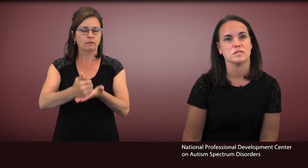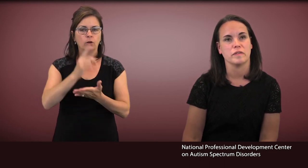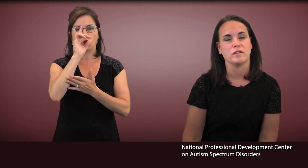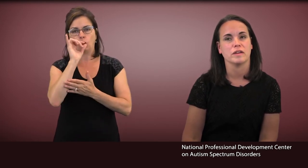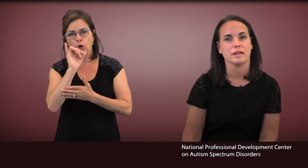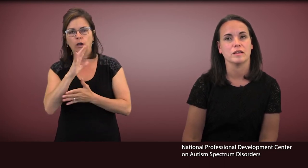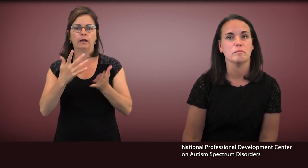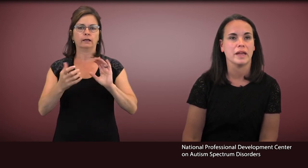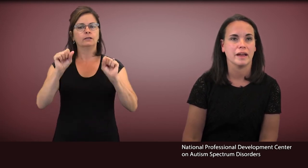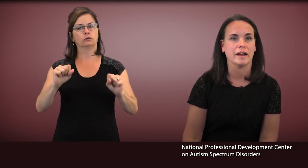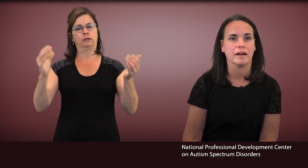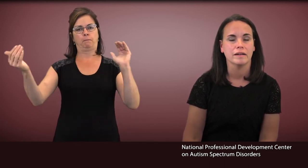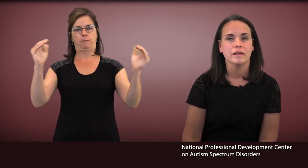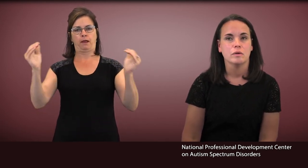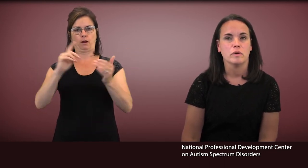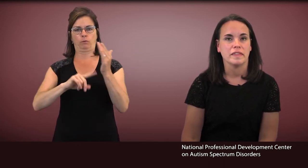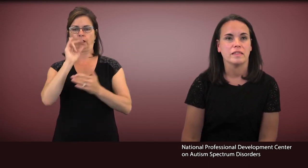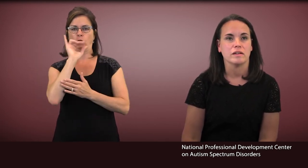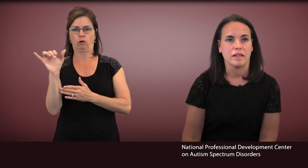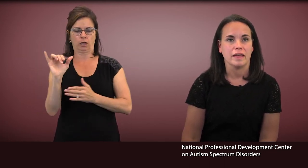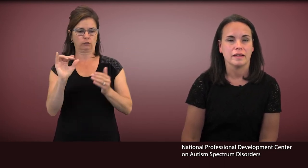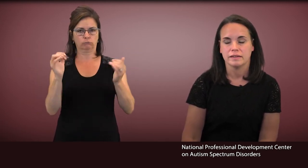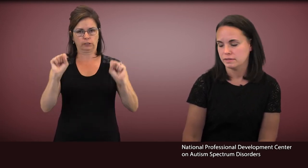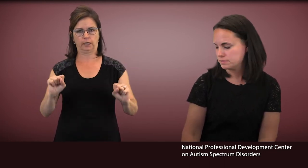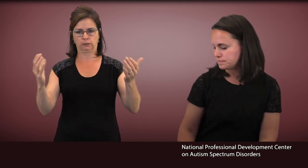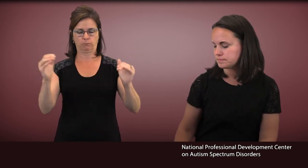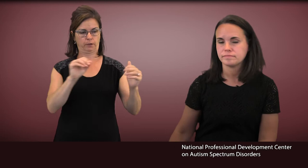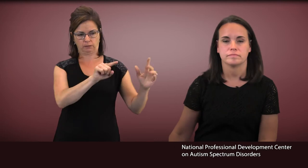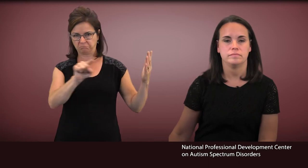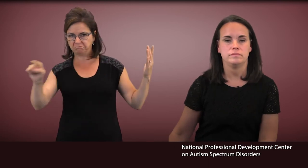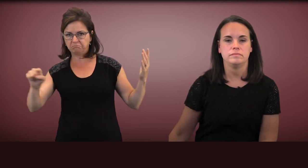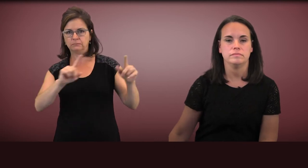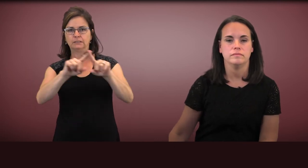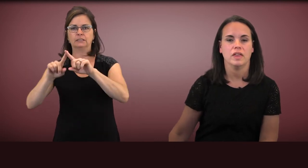so that you can compare what they look like.